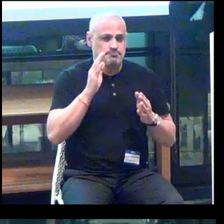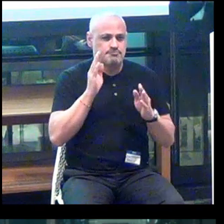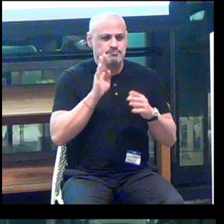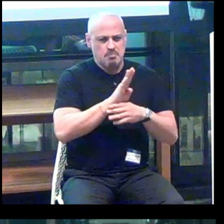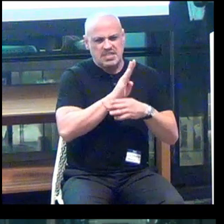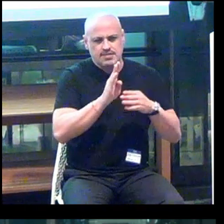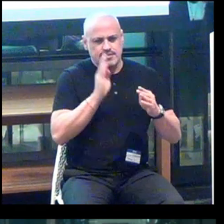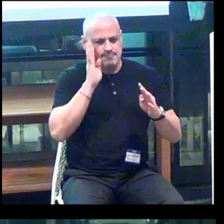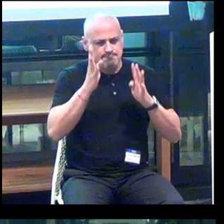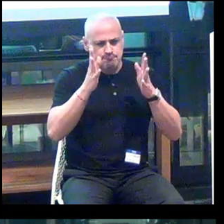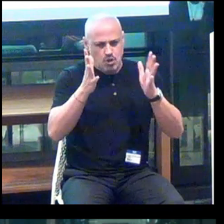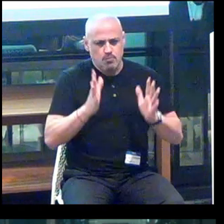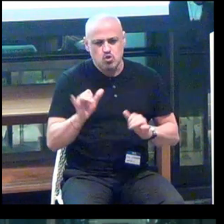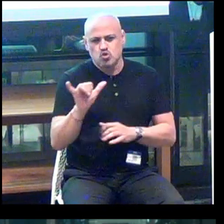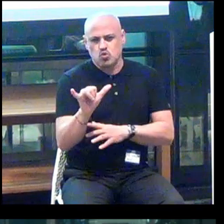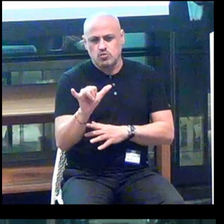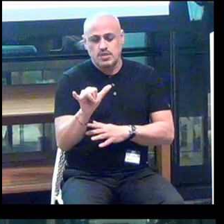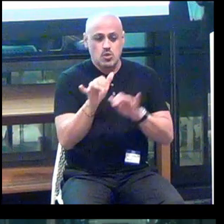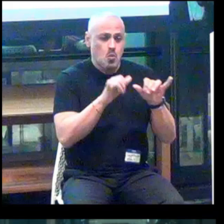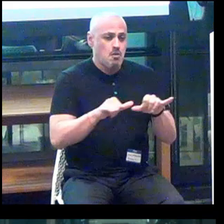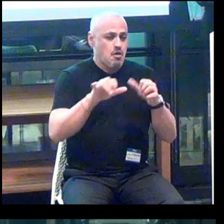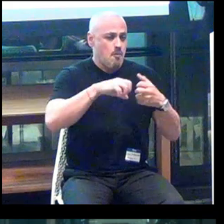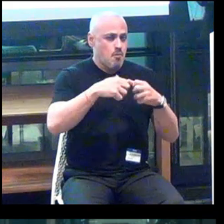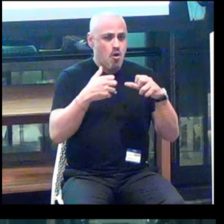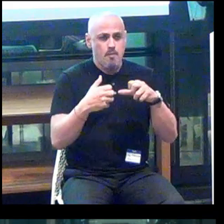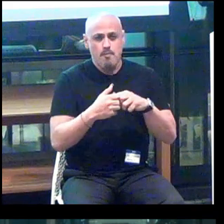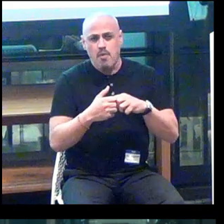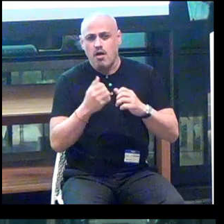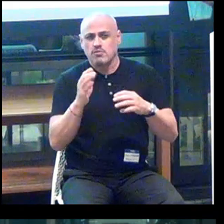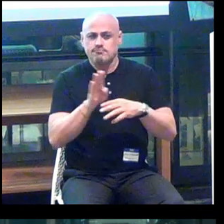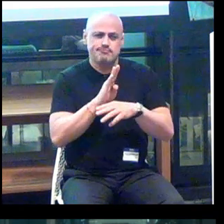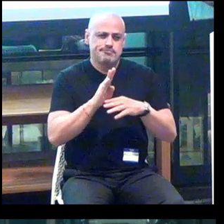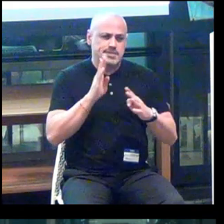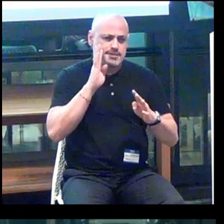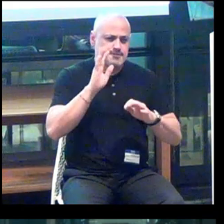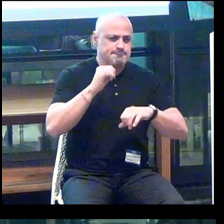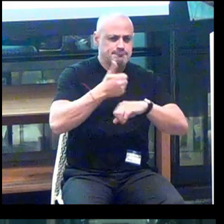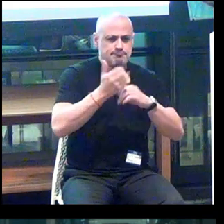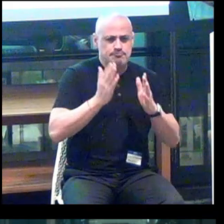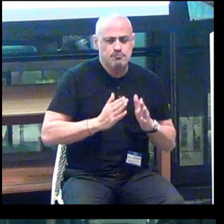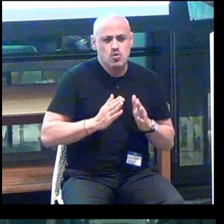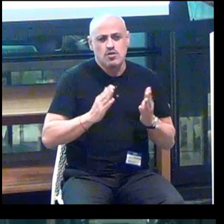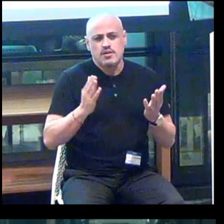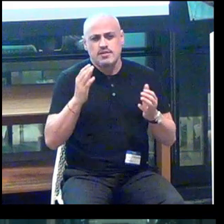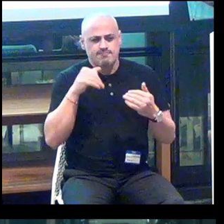So common problems that entrepreneurs face... Finding capital.